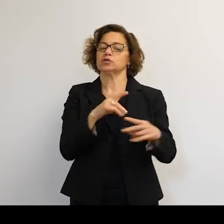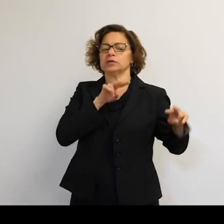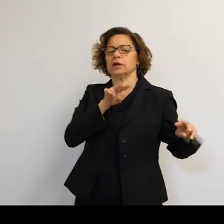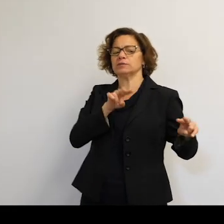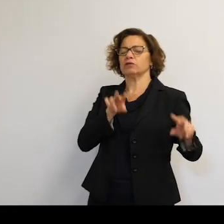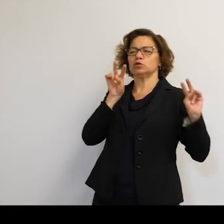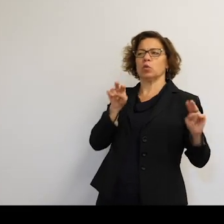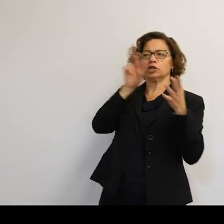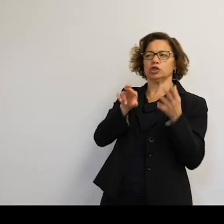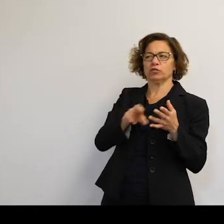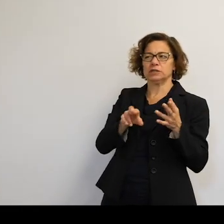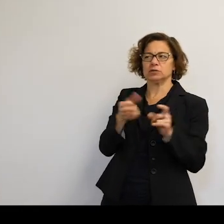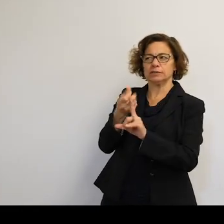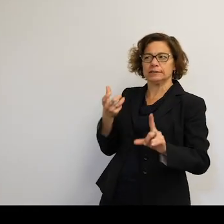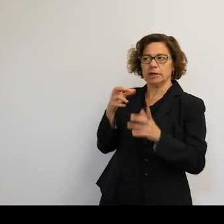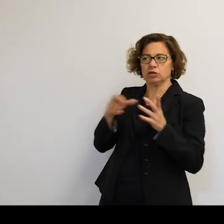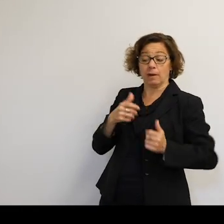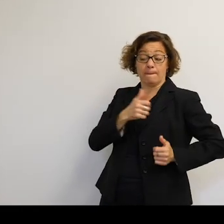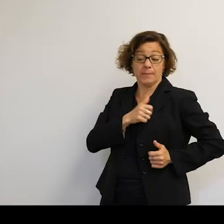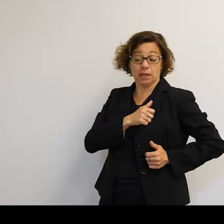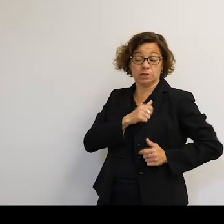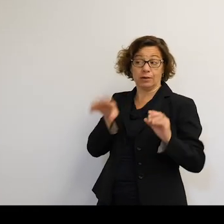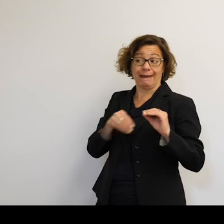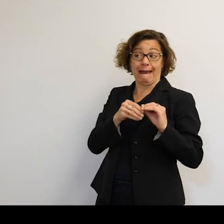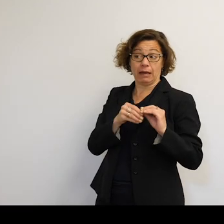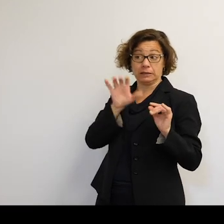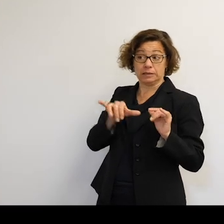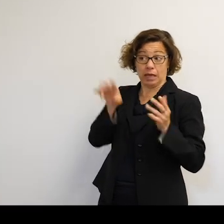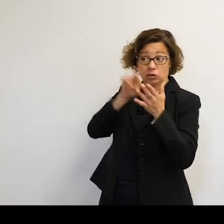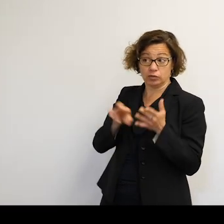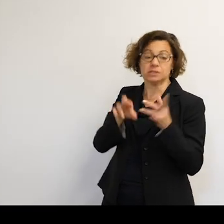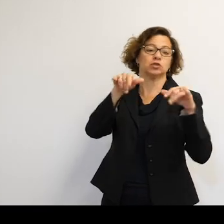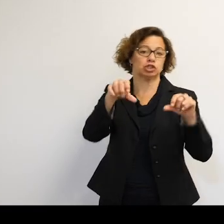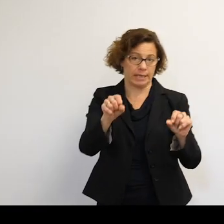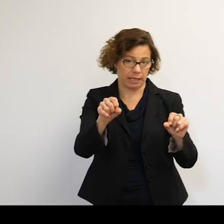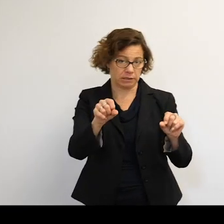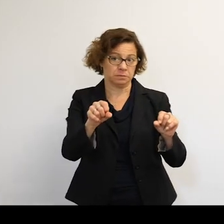at our research, building on it, are in the military doing their own work. Absolutely.